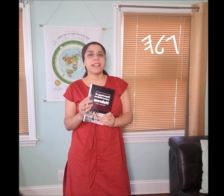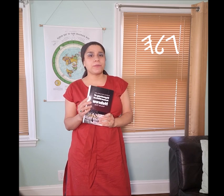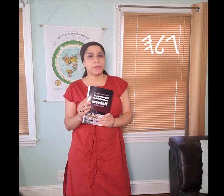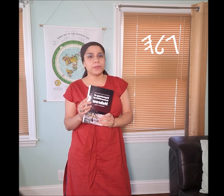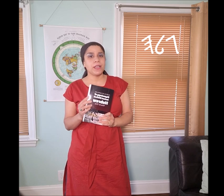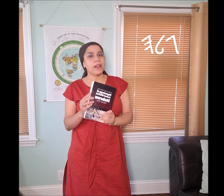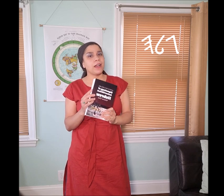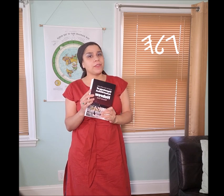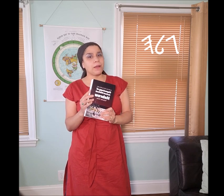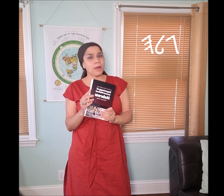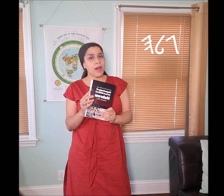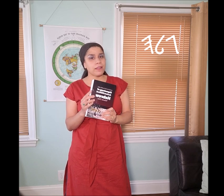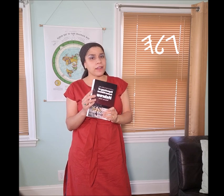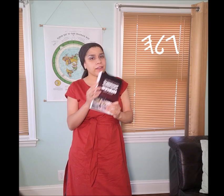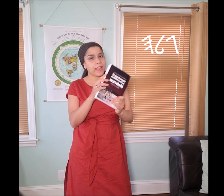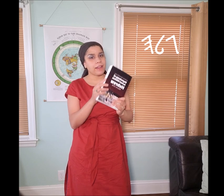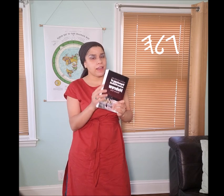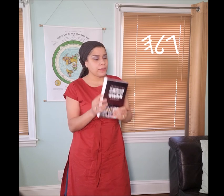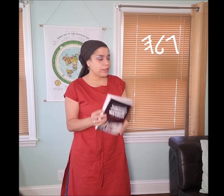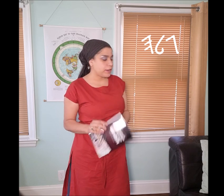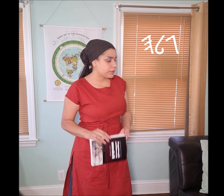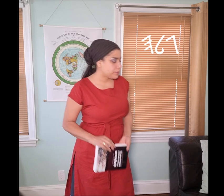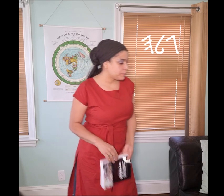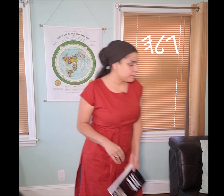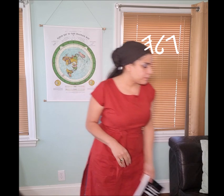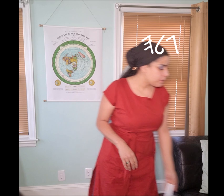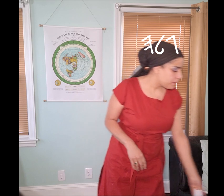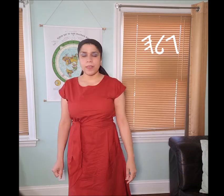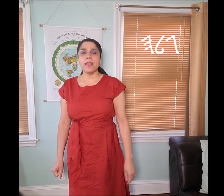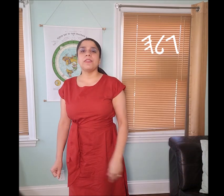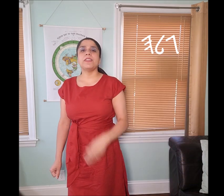attributes of the “gamal” symbol and other symbols.